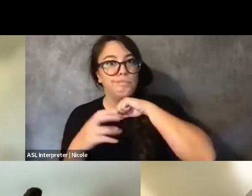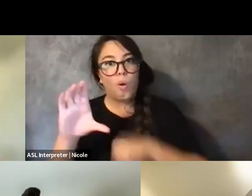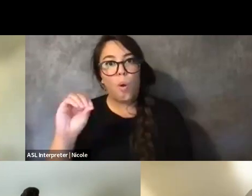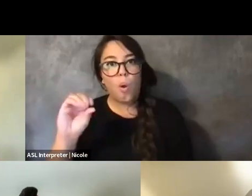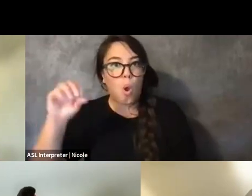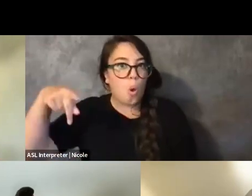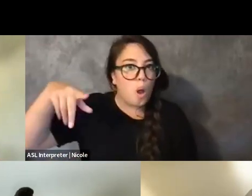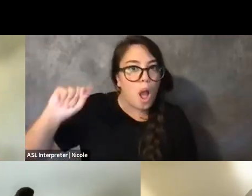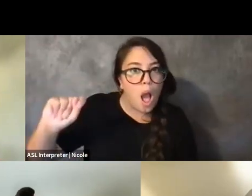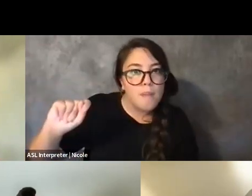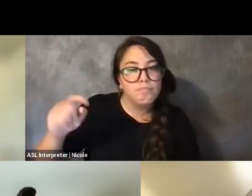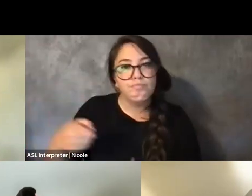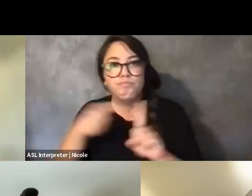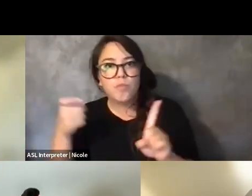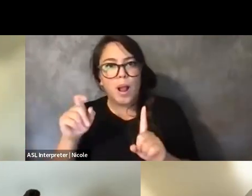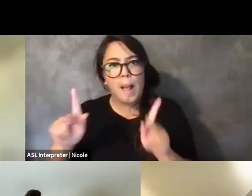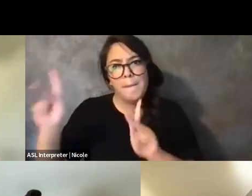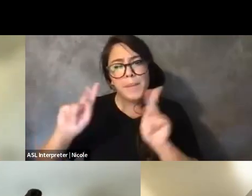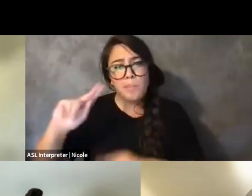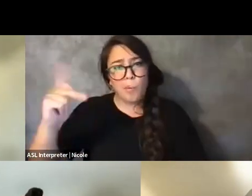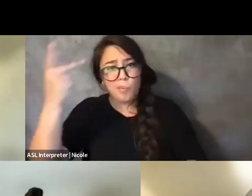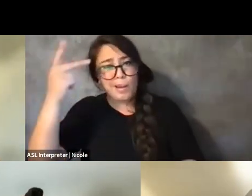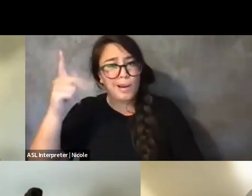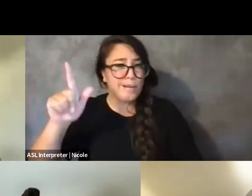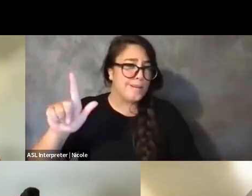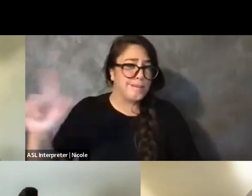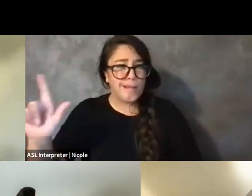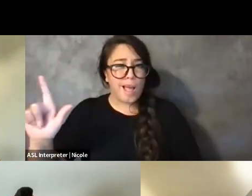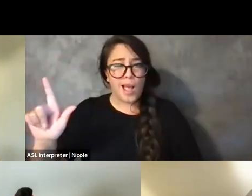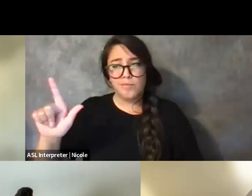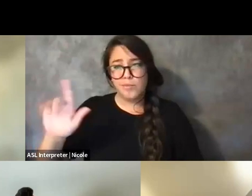who are more concerned with theory than practice.